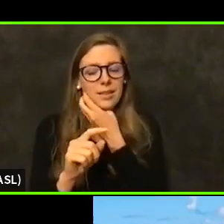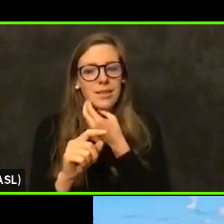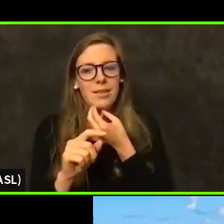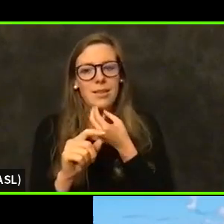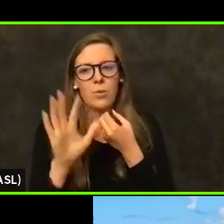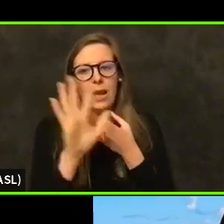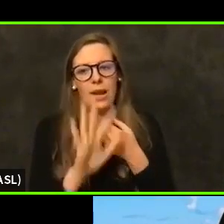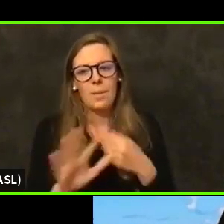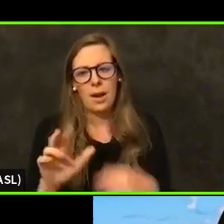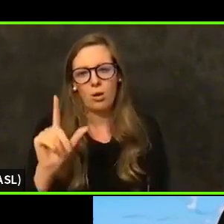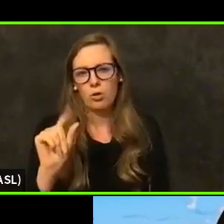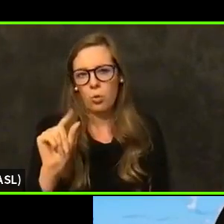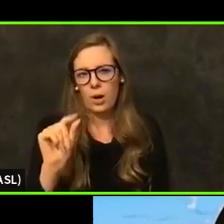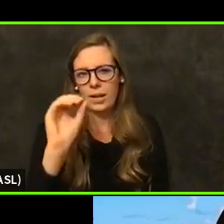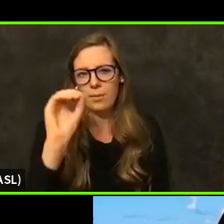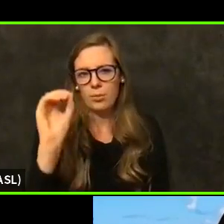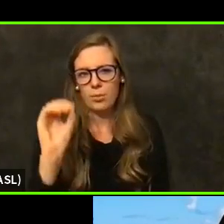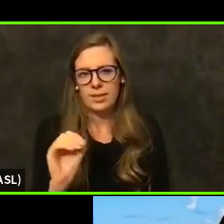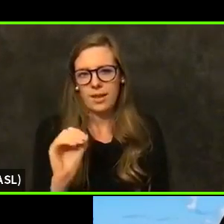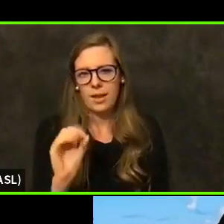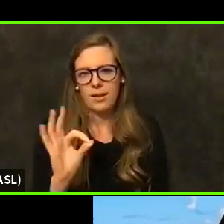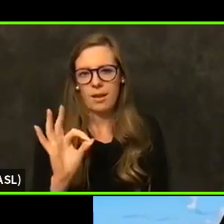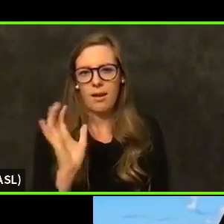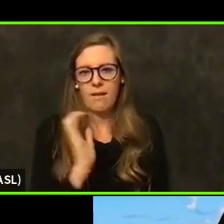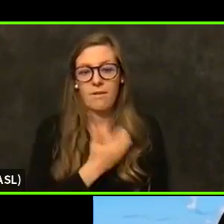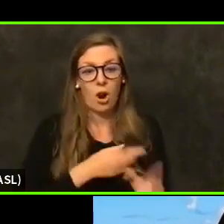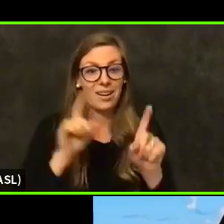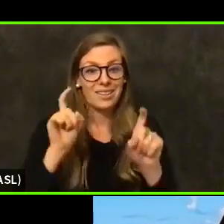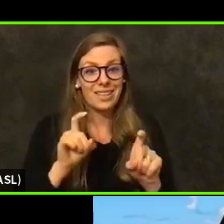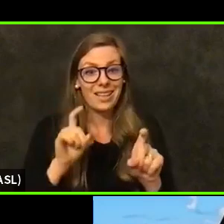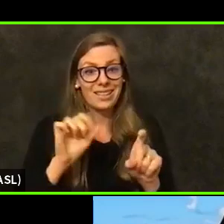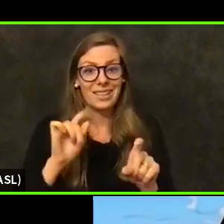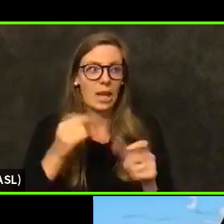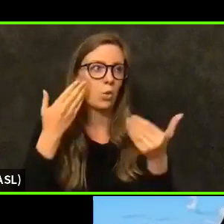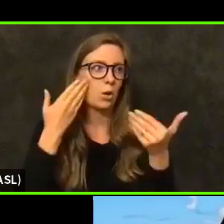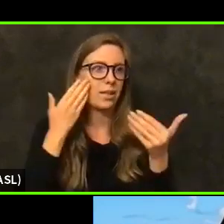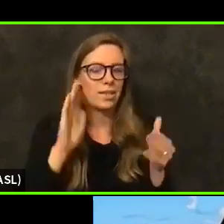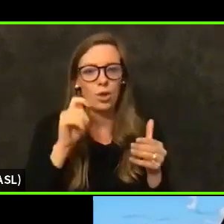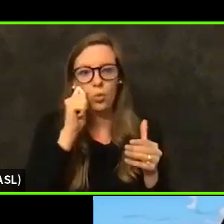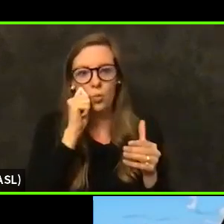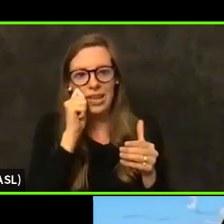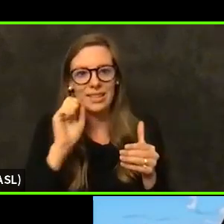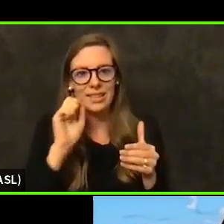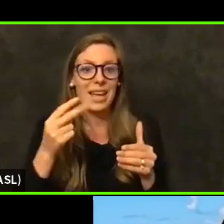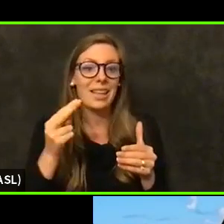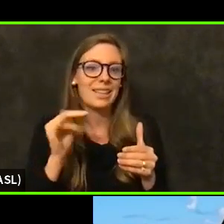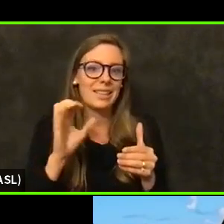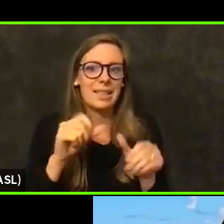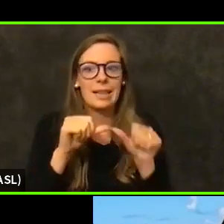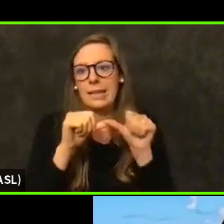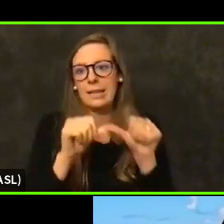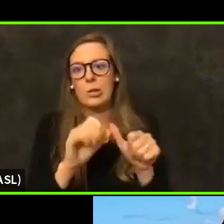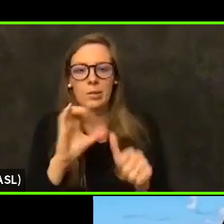percent of our testing data where we didn't know race and ethnicity. And that continues to be the case. Thank you.